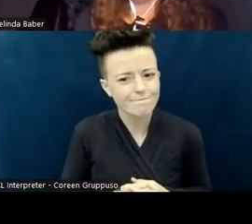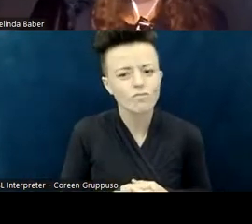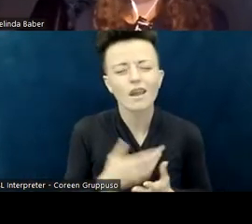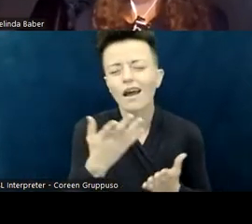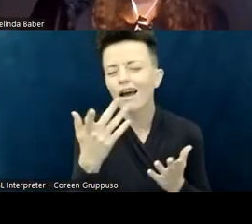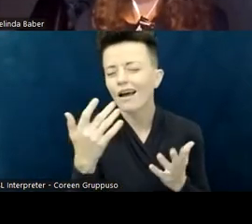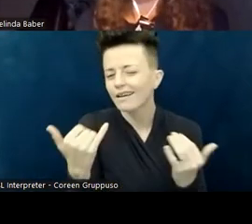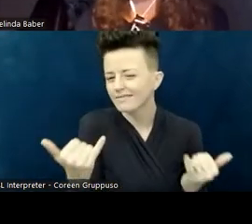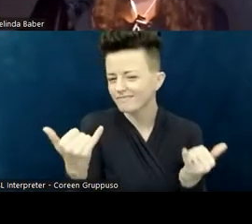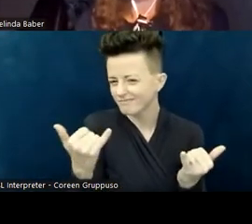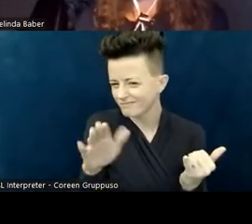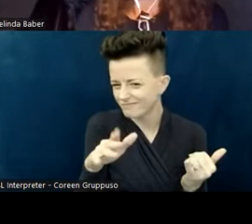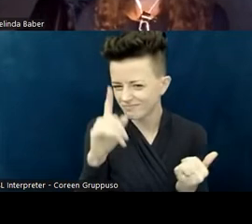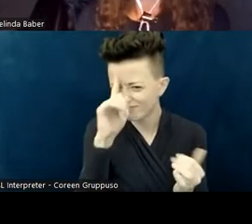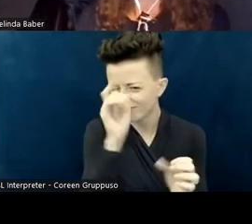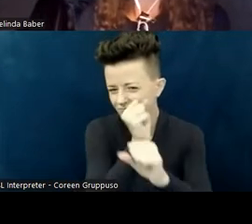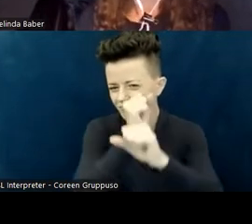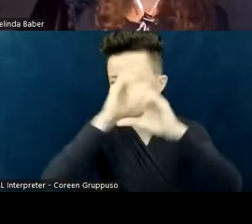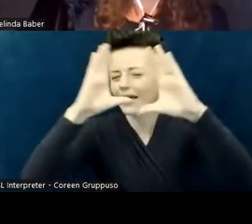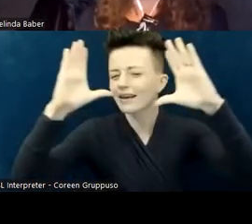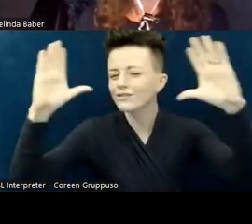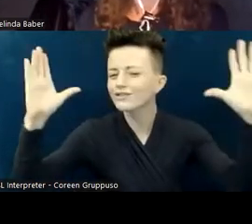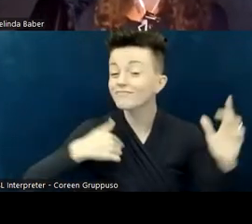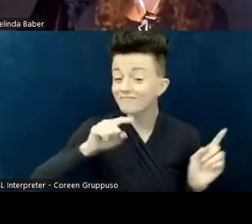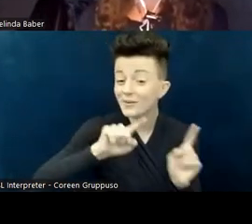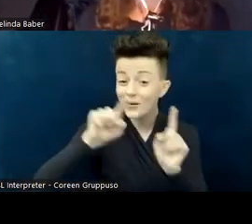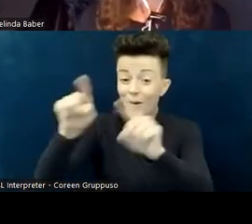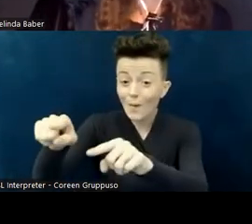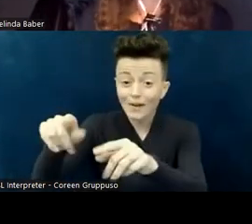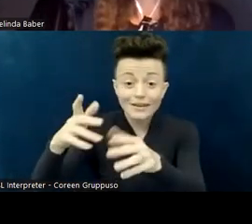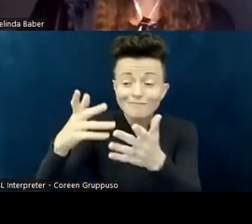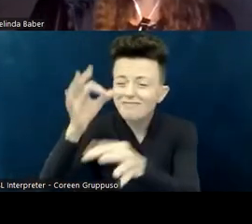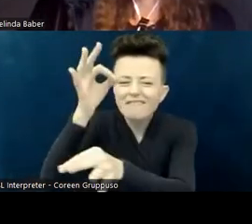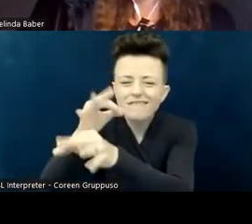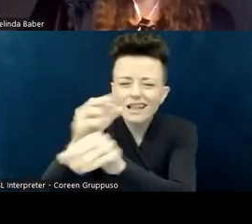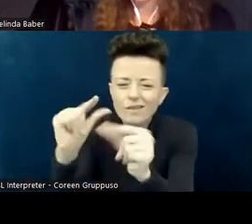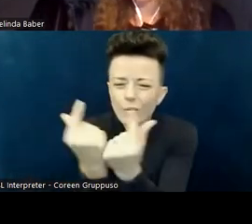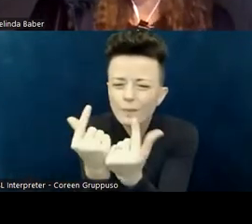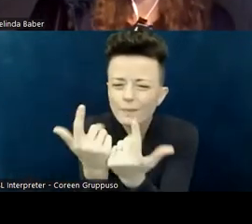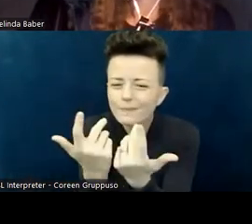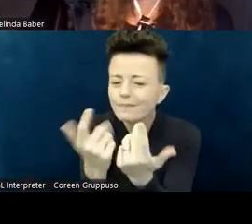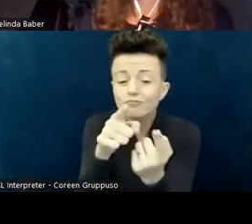a faith group for the first time— a Bible study or a church—